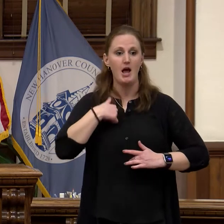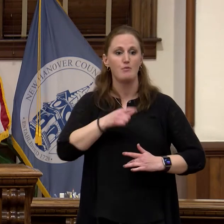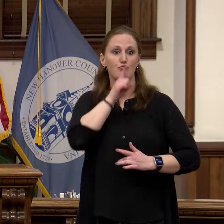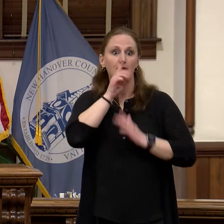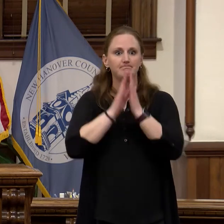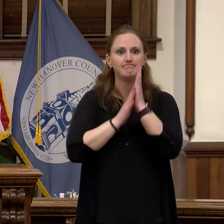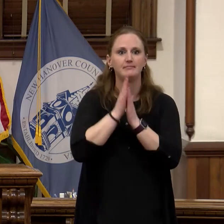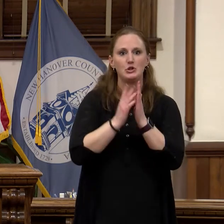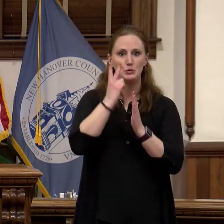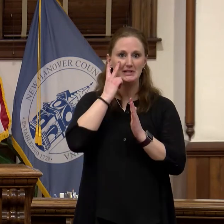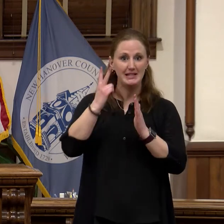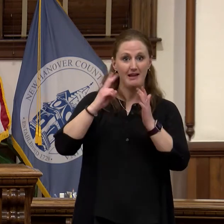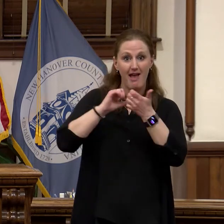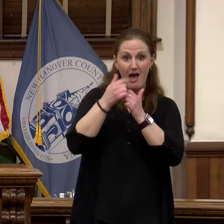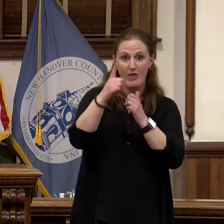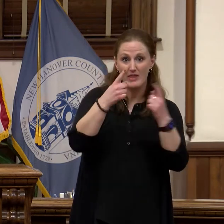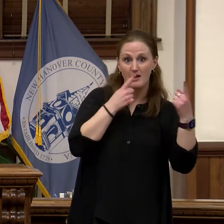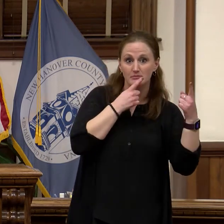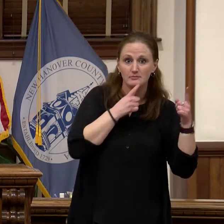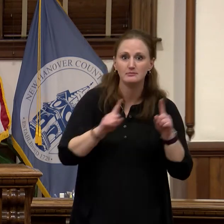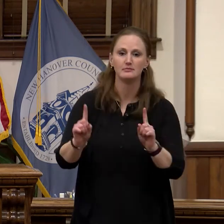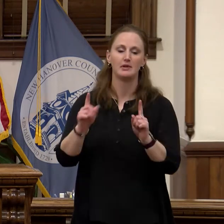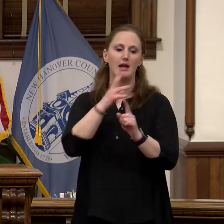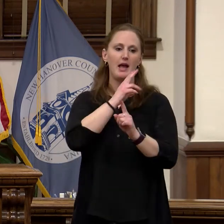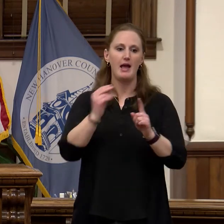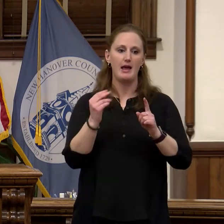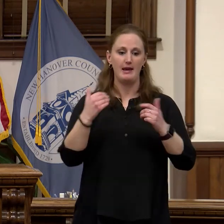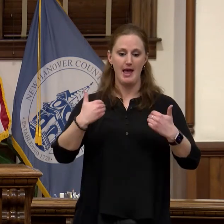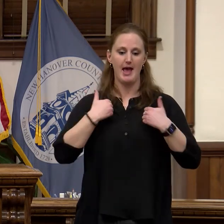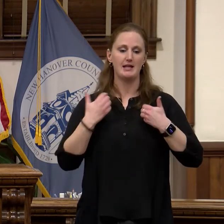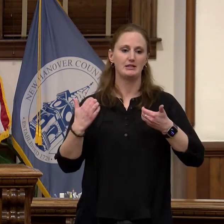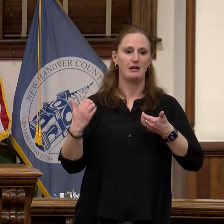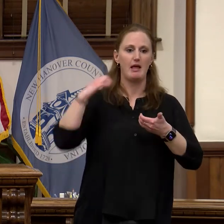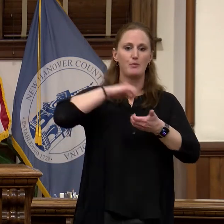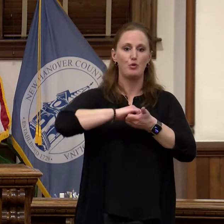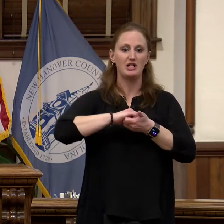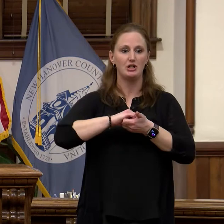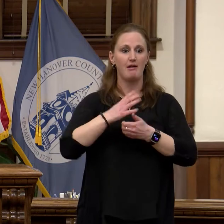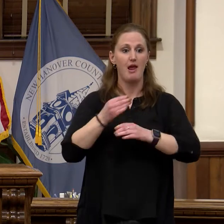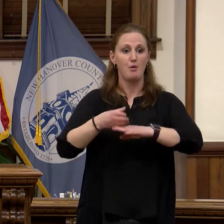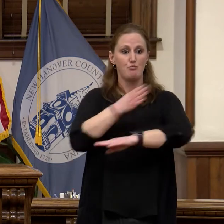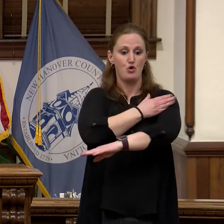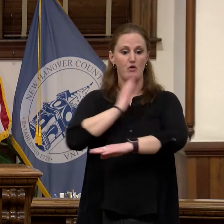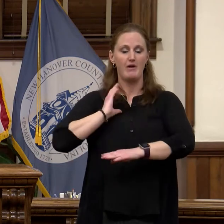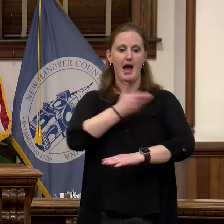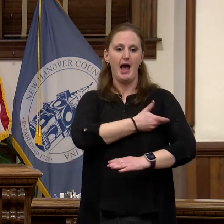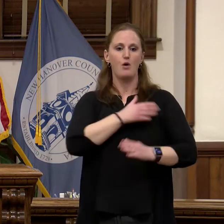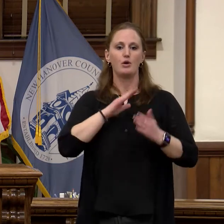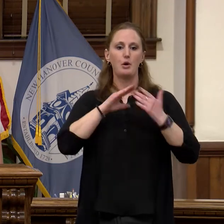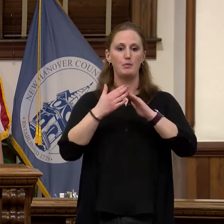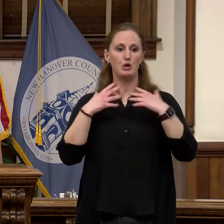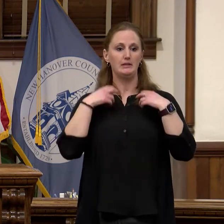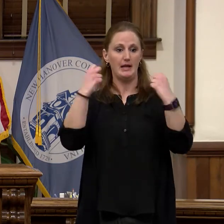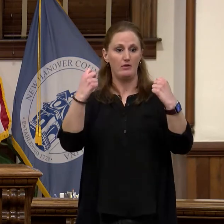collaboration and improves our community's health overall. In 2019 we